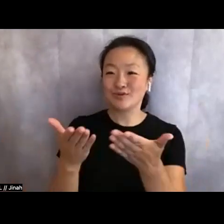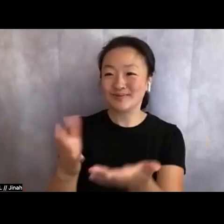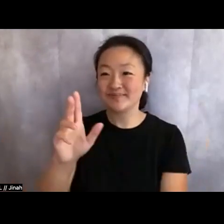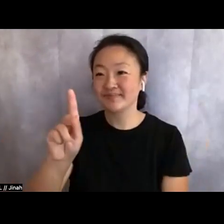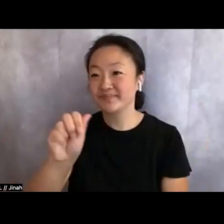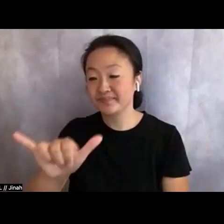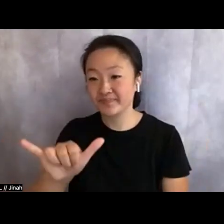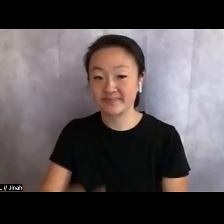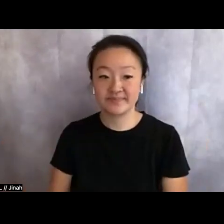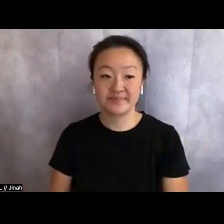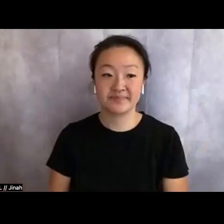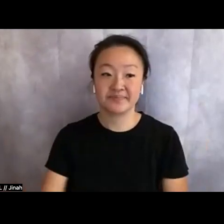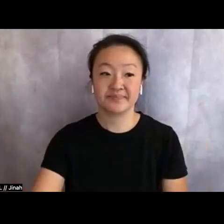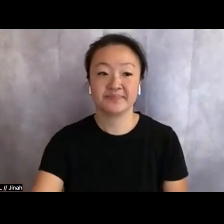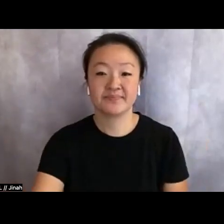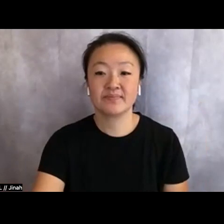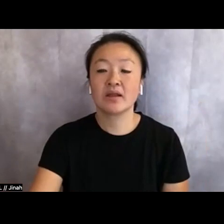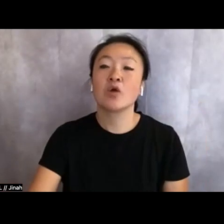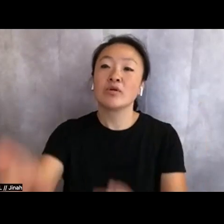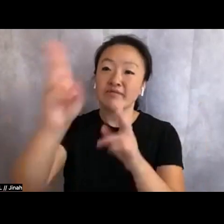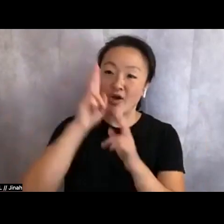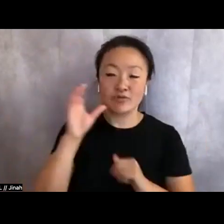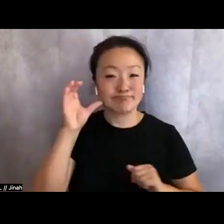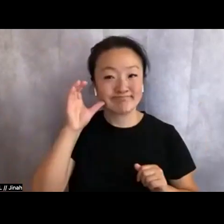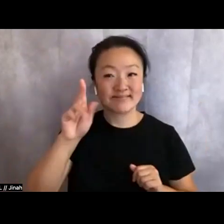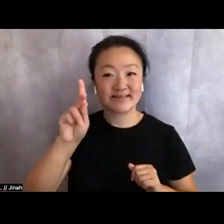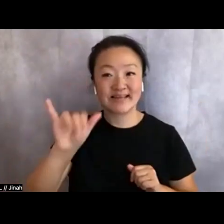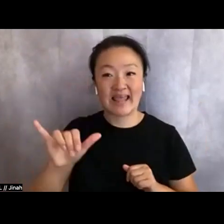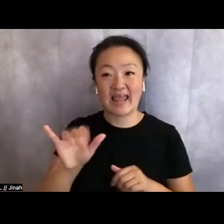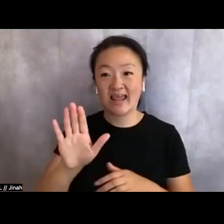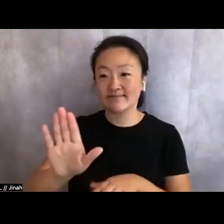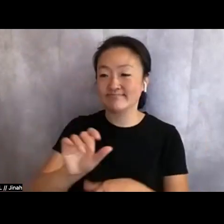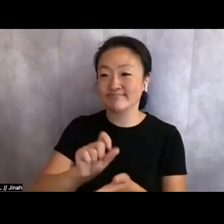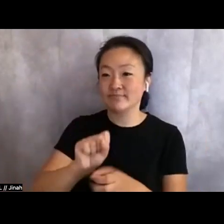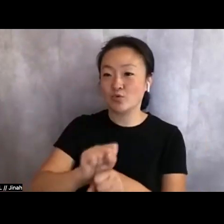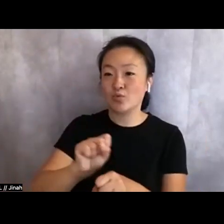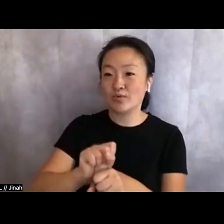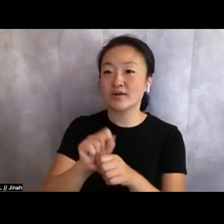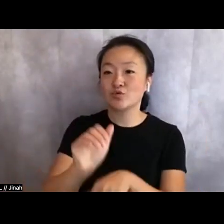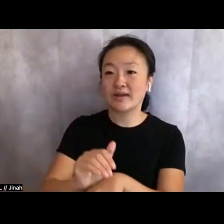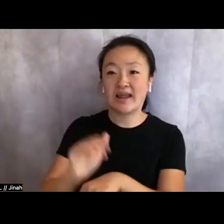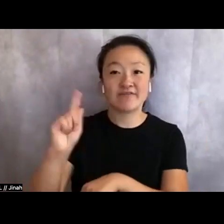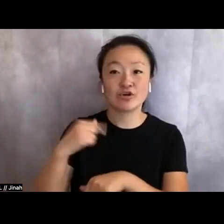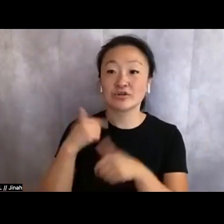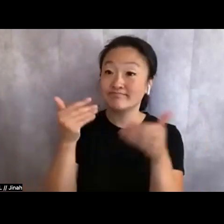honor of hearing Kay's work tonight first, and I will let Kay take it away from here. Thank you.